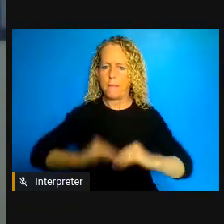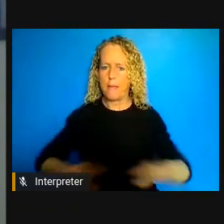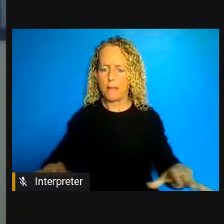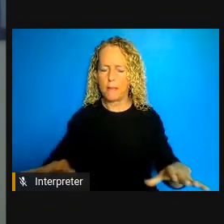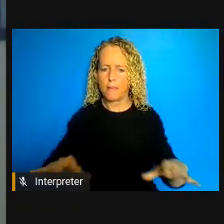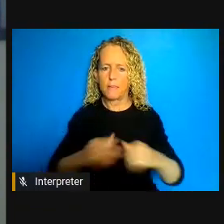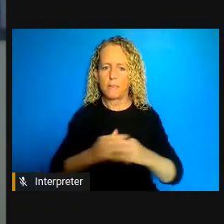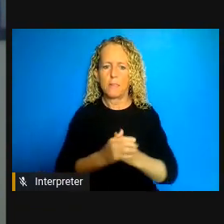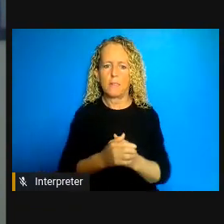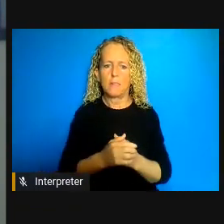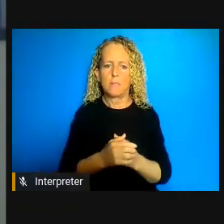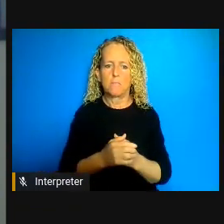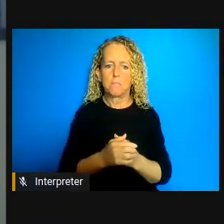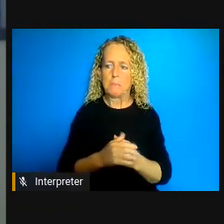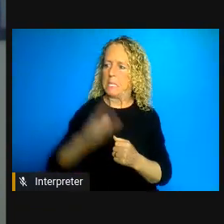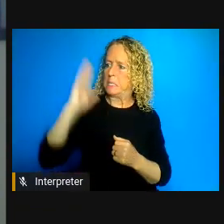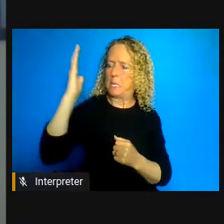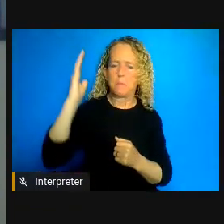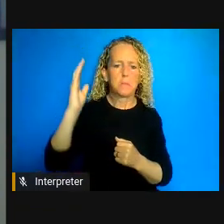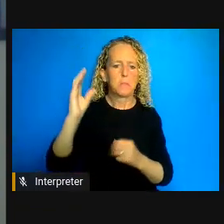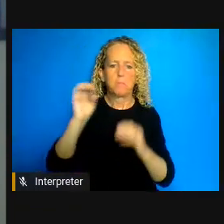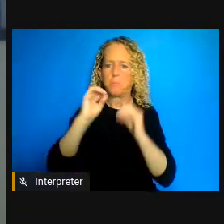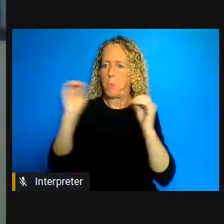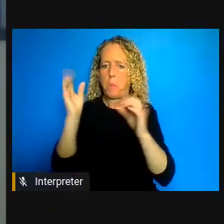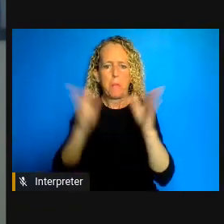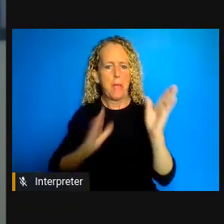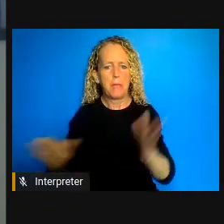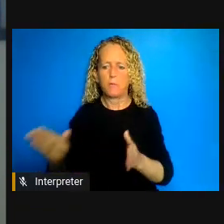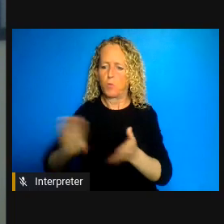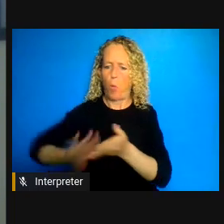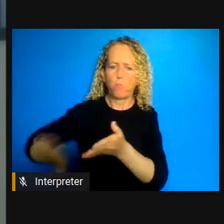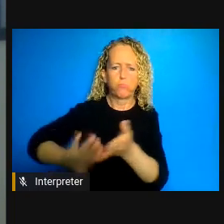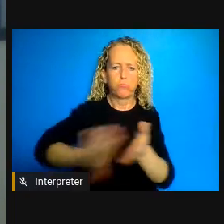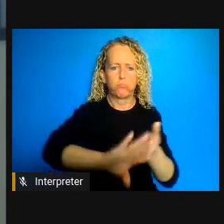public to release any of these individuals at the moment and the